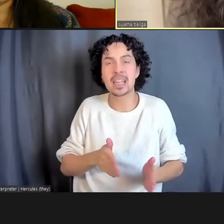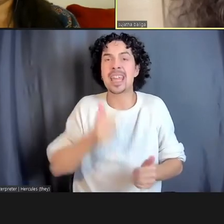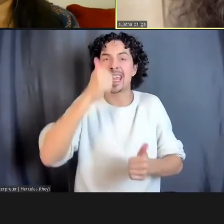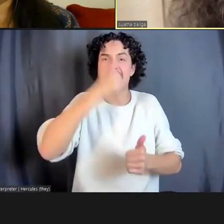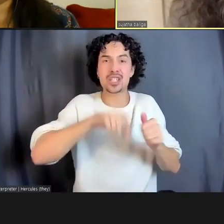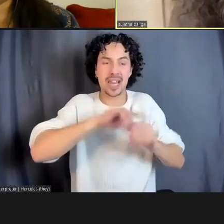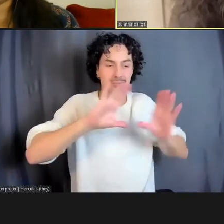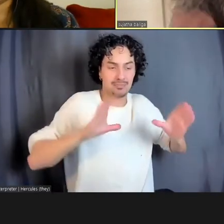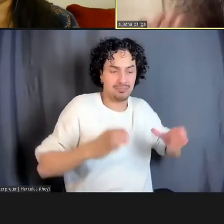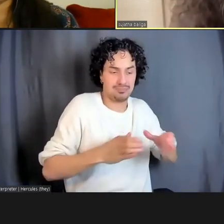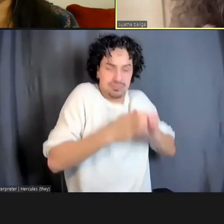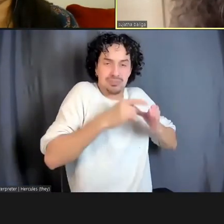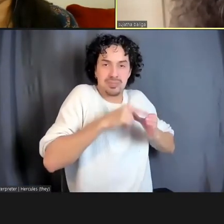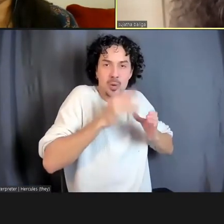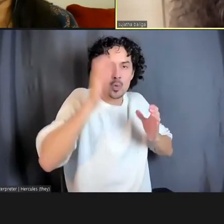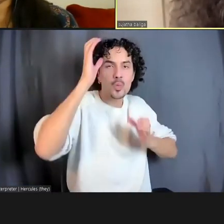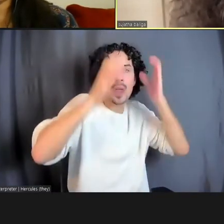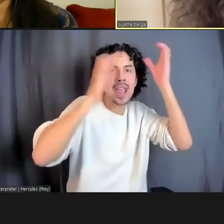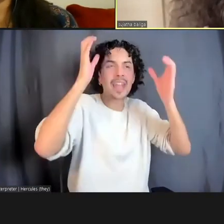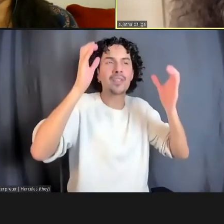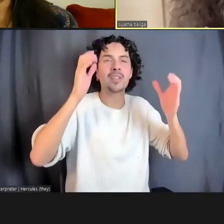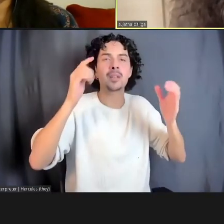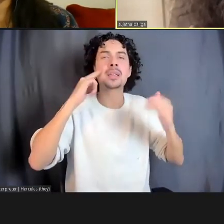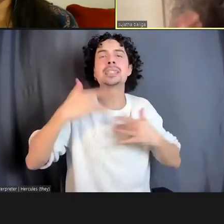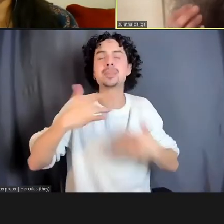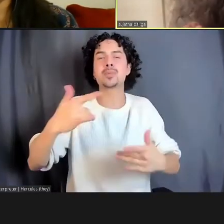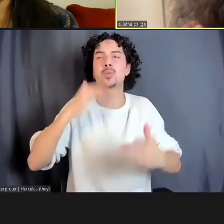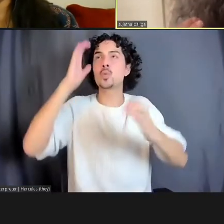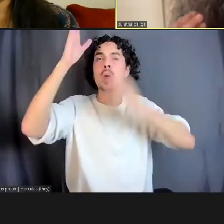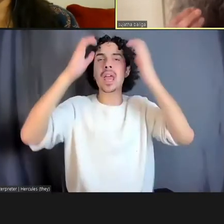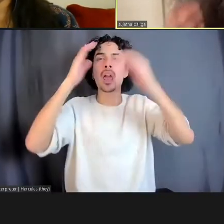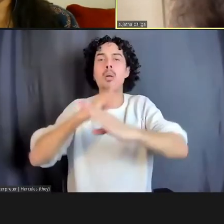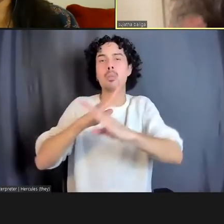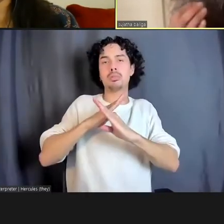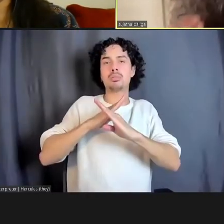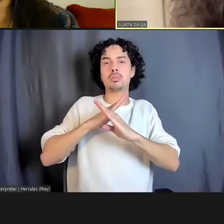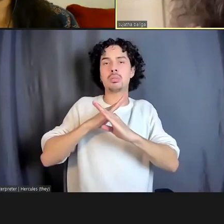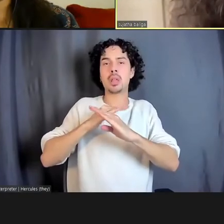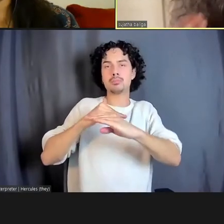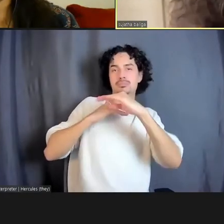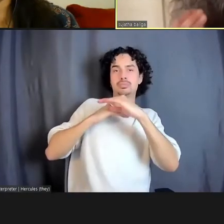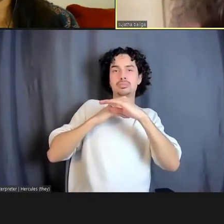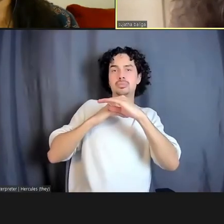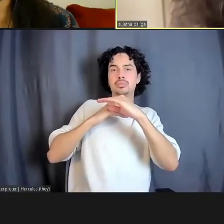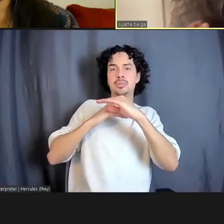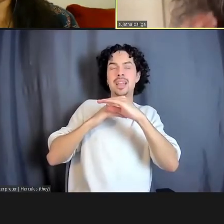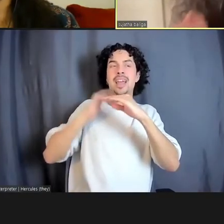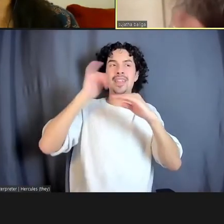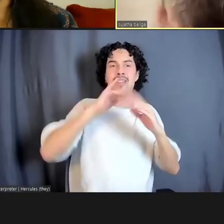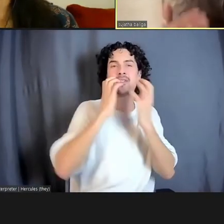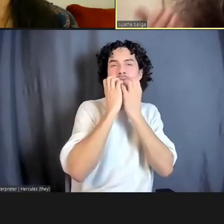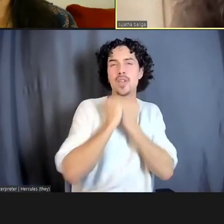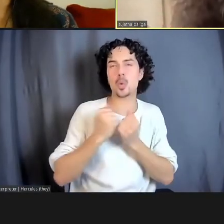creativity, like the creative constraints that we put on ourselves, are simply the values that we co-created, again, at the beginning. are simply the values that we co-created, again, at the beginning. So, how are we going to talk with one another? How are we going to share?